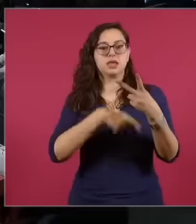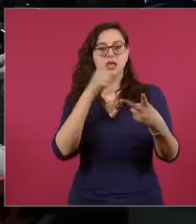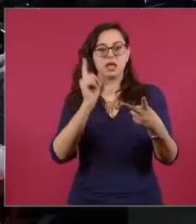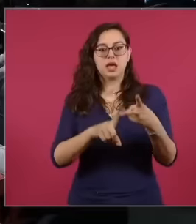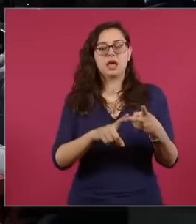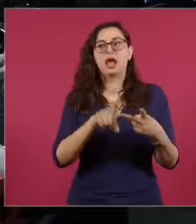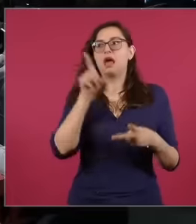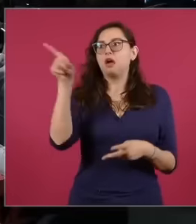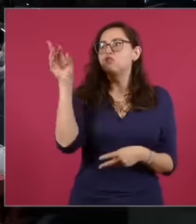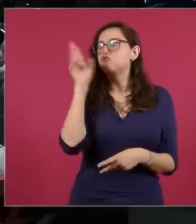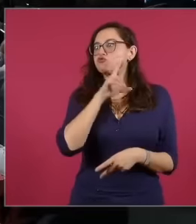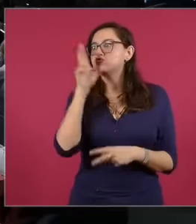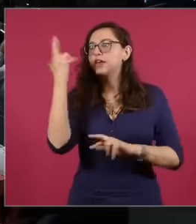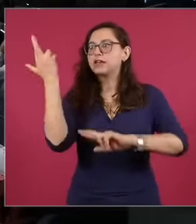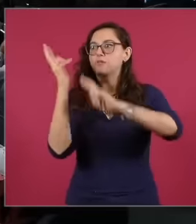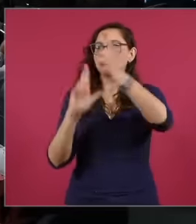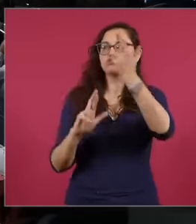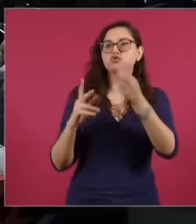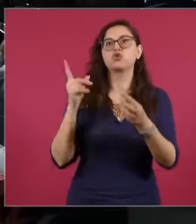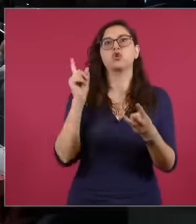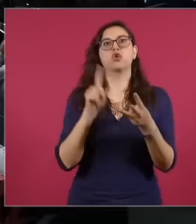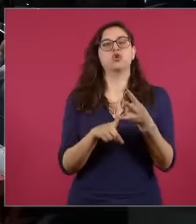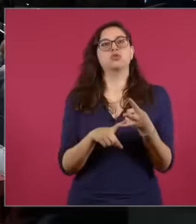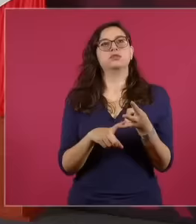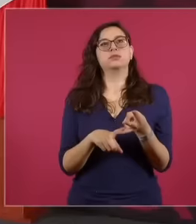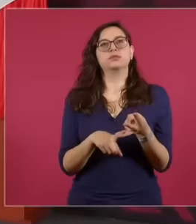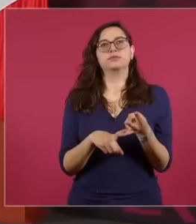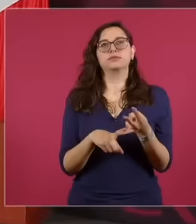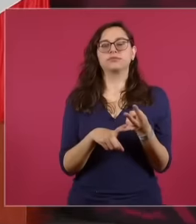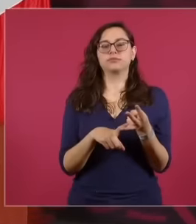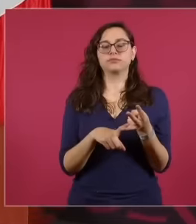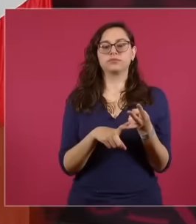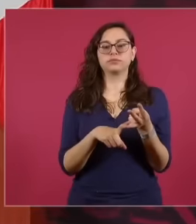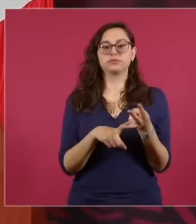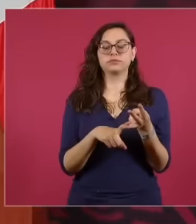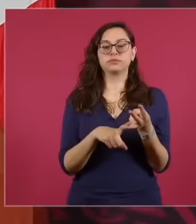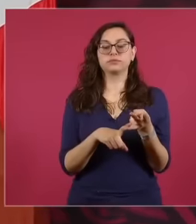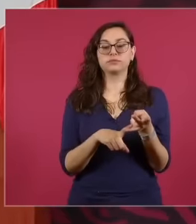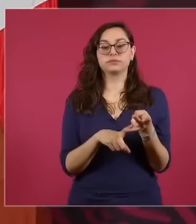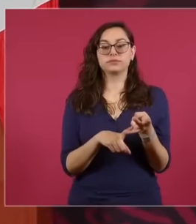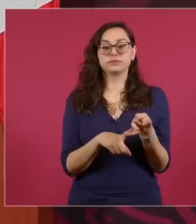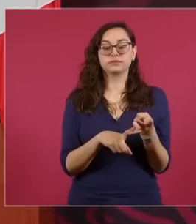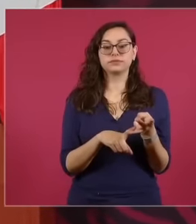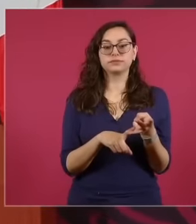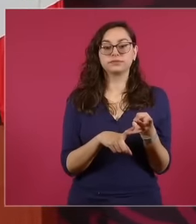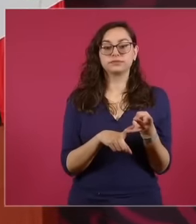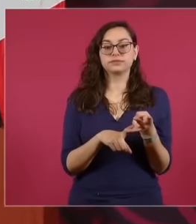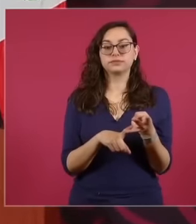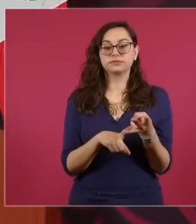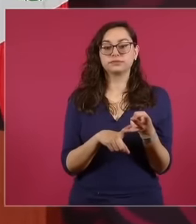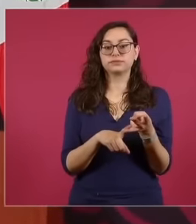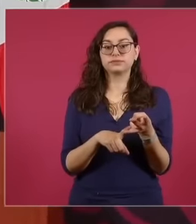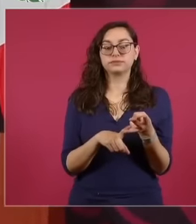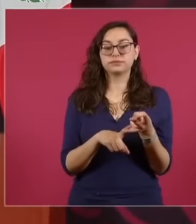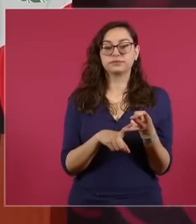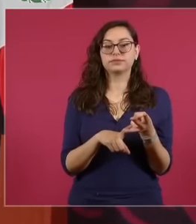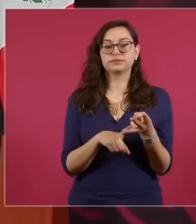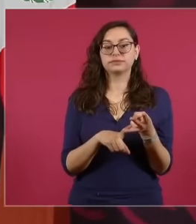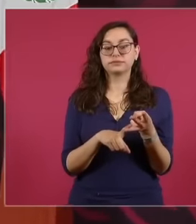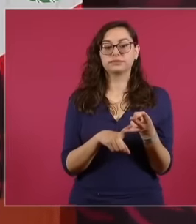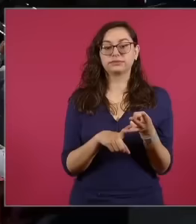Russian revolution Antarctica Yes yes